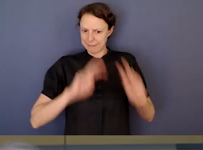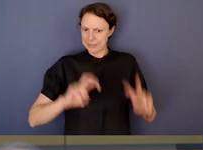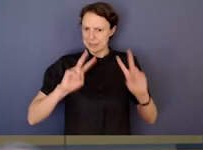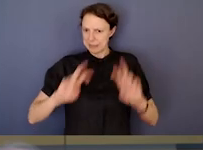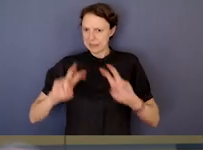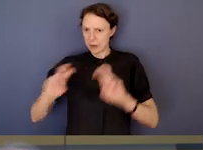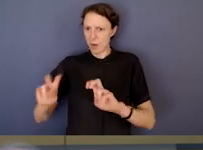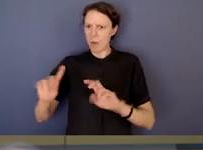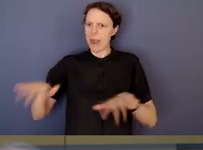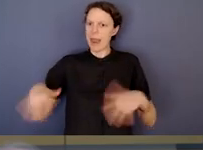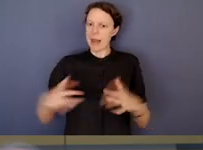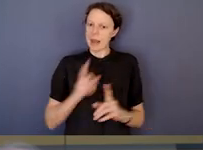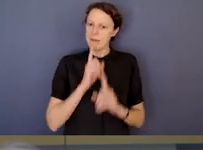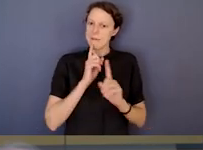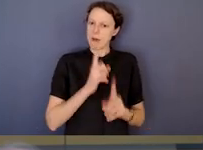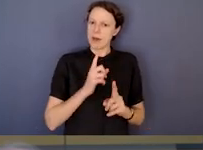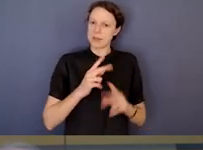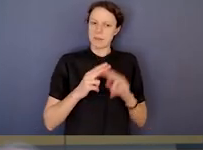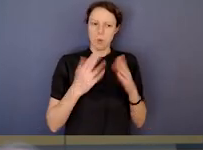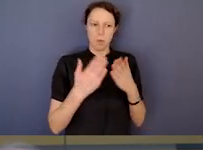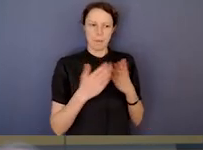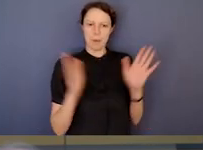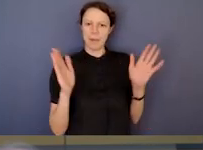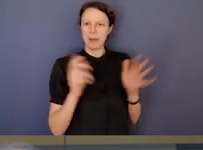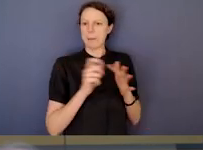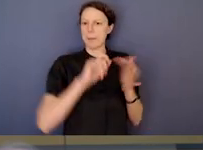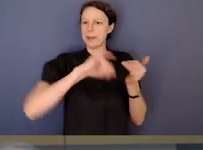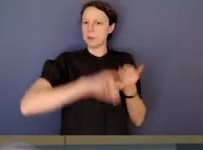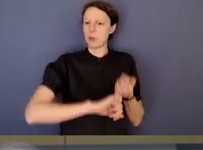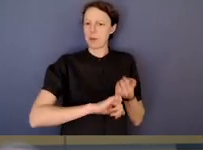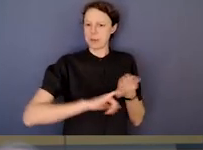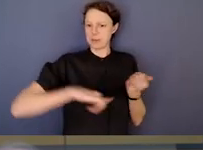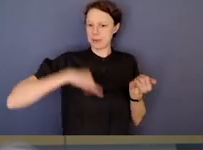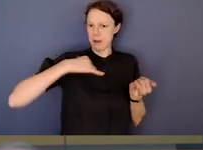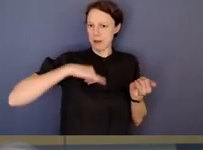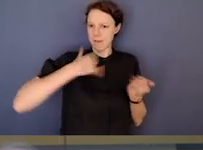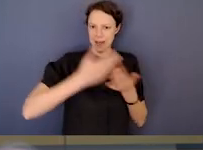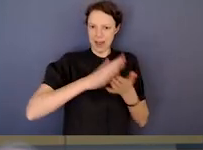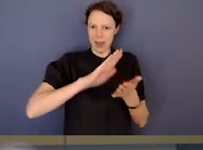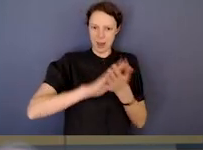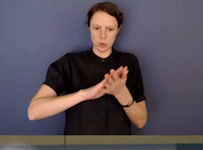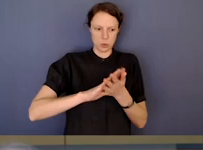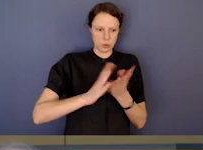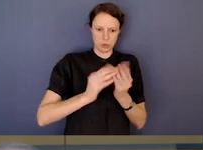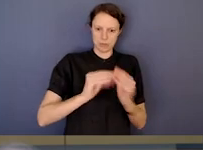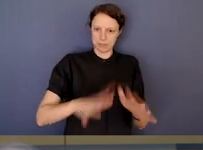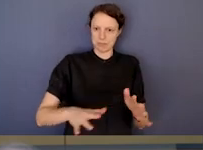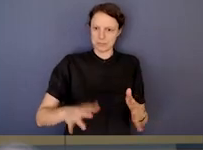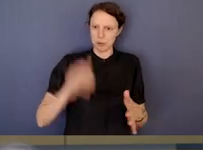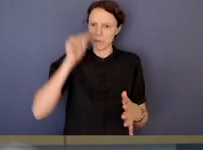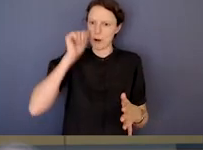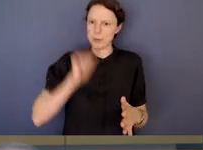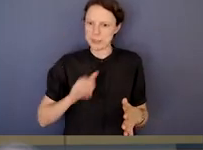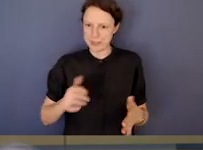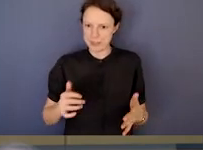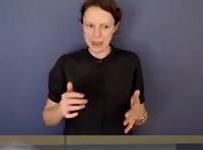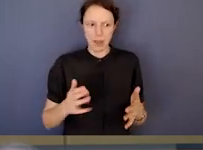and what advice you have for public servants about their role in combating and preventing corruption and improper conduct. Well, thank you for that large question, Kylie.